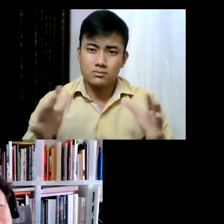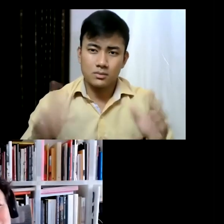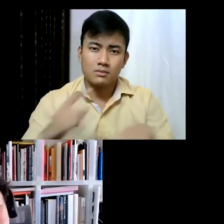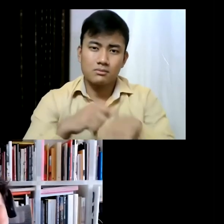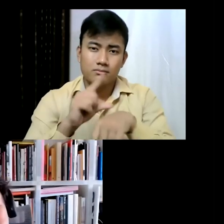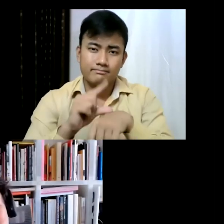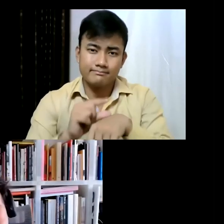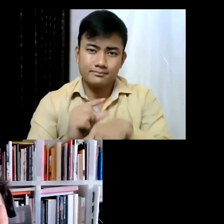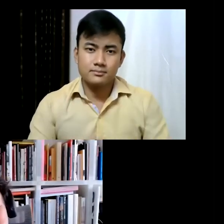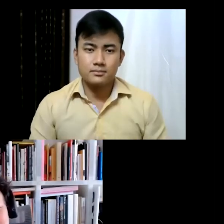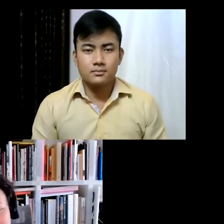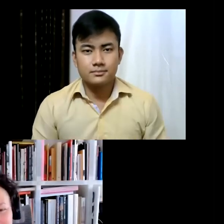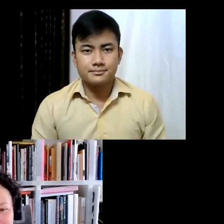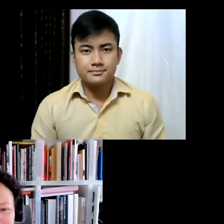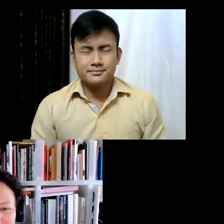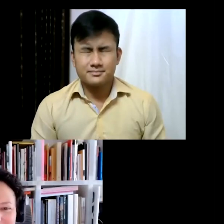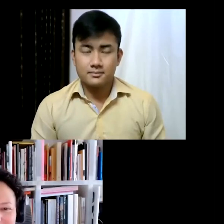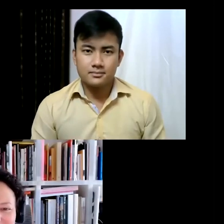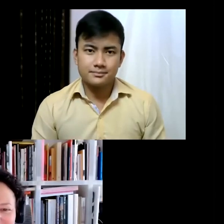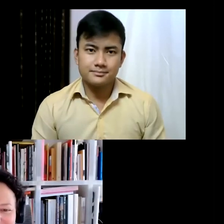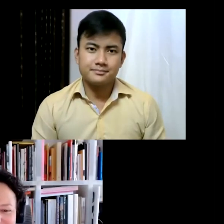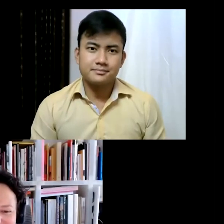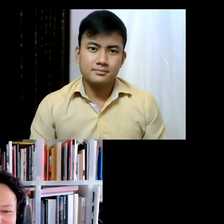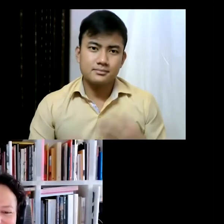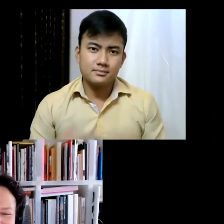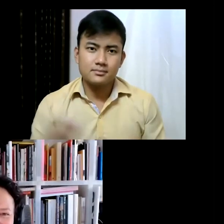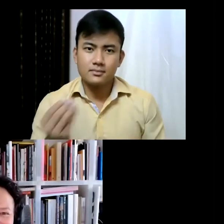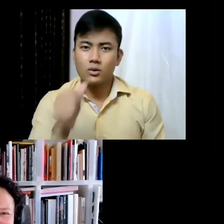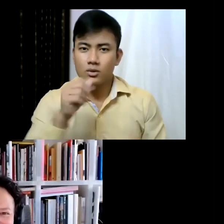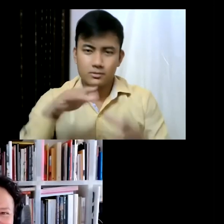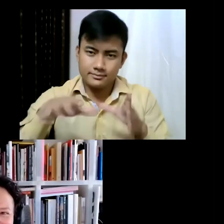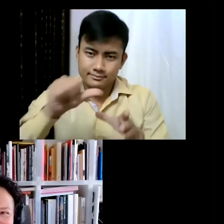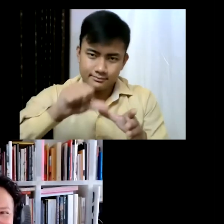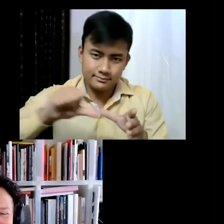I know, just a little bit of olive oil and pepper and salt sometimes it's just... Exactly! I know...